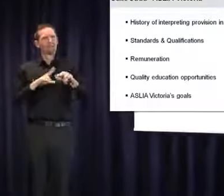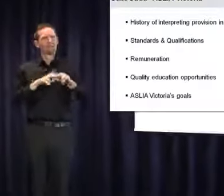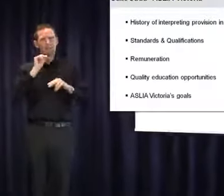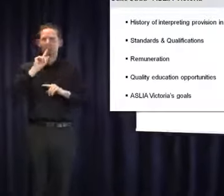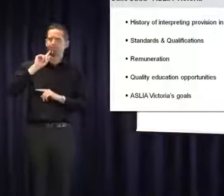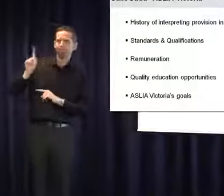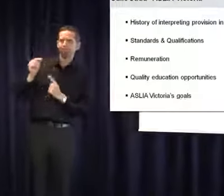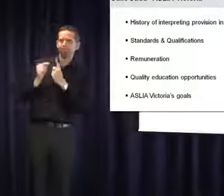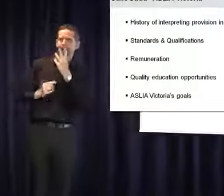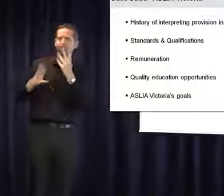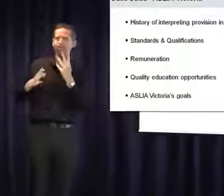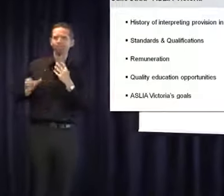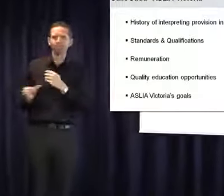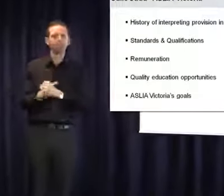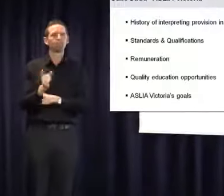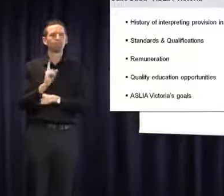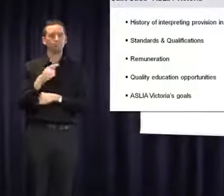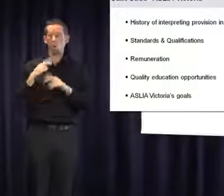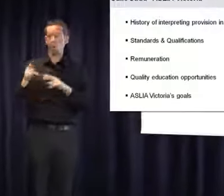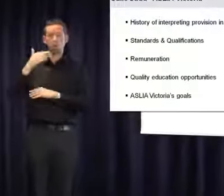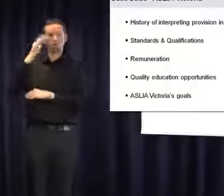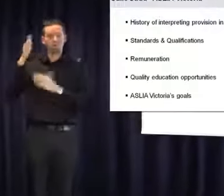really robust discussion after her presentation.